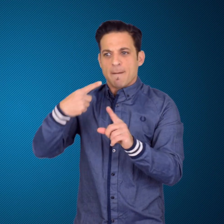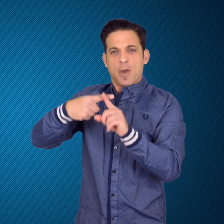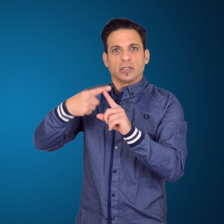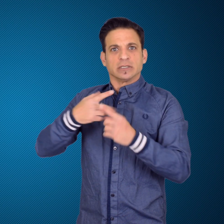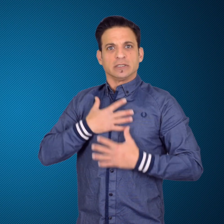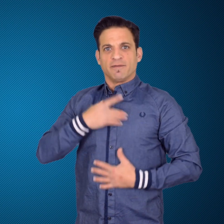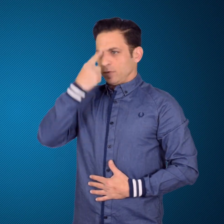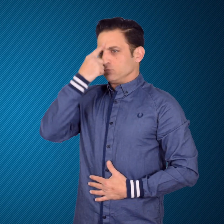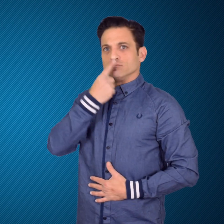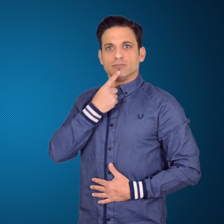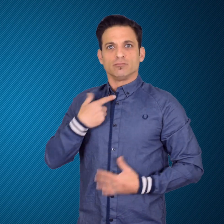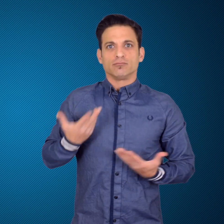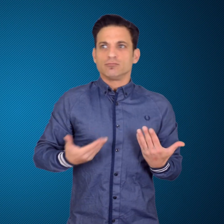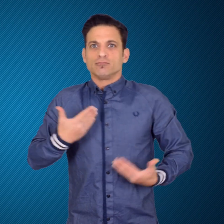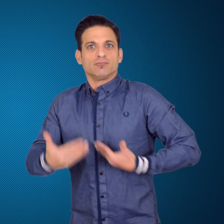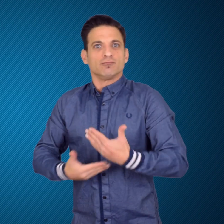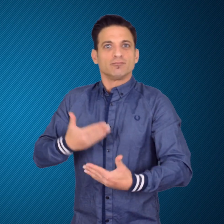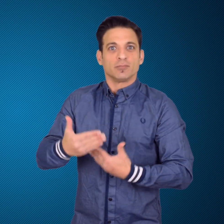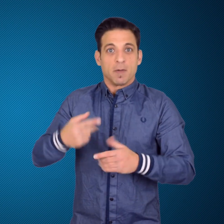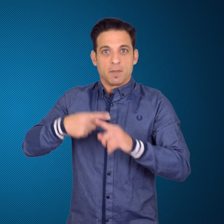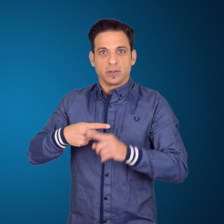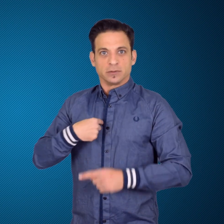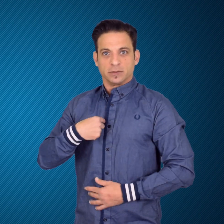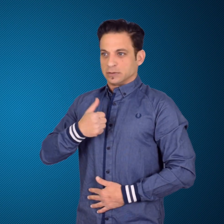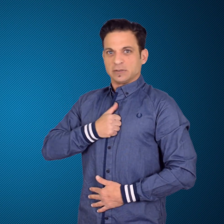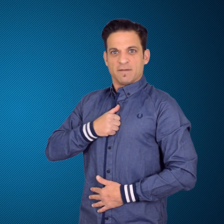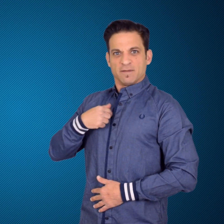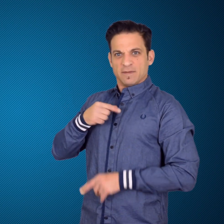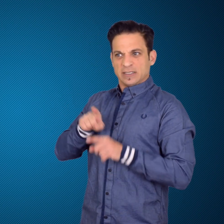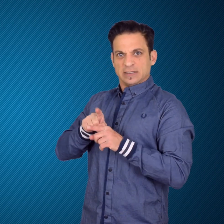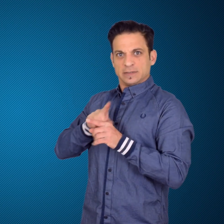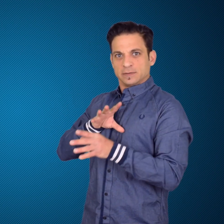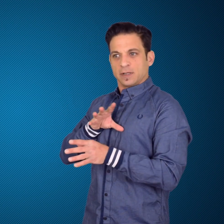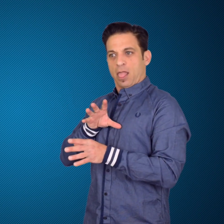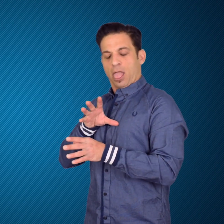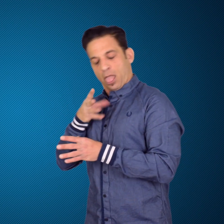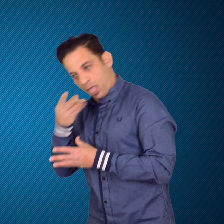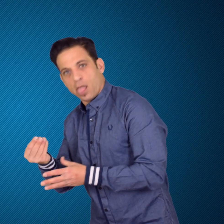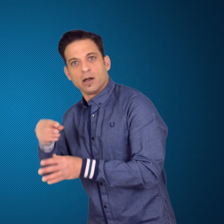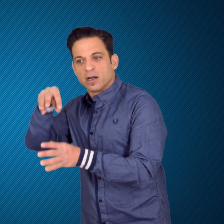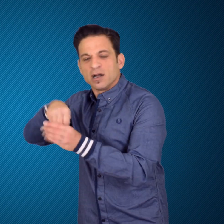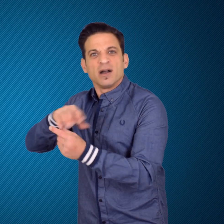positive behavior, and to protect themselves away from getting